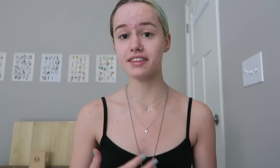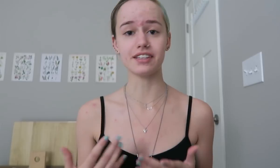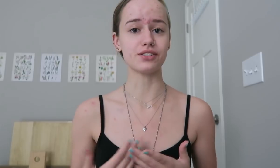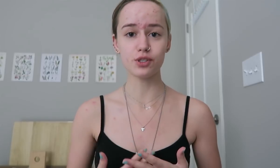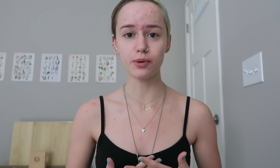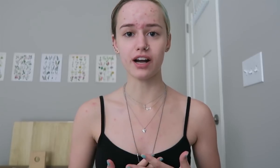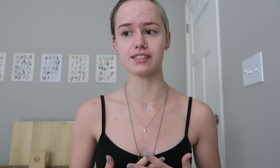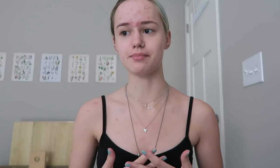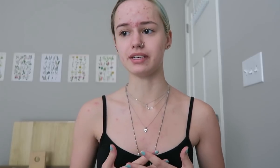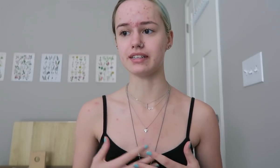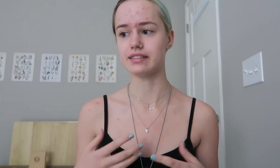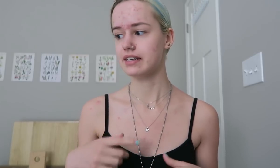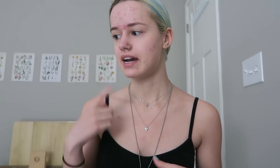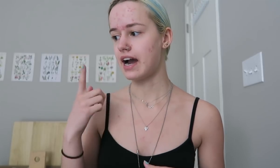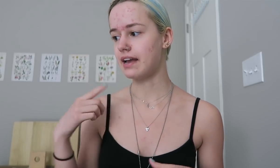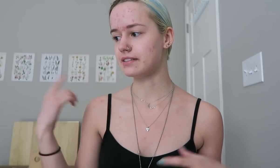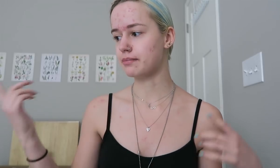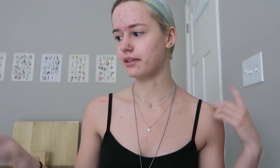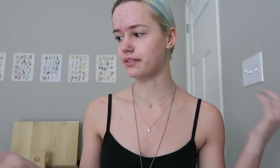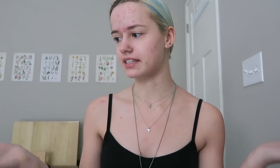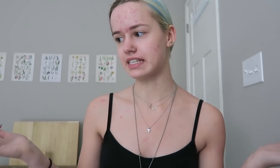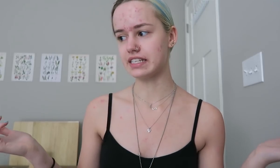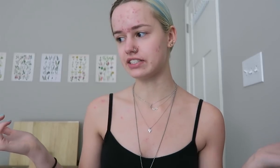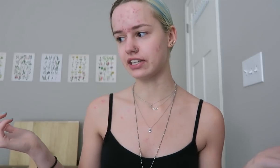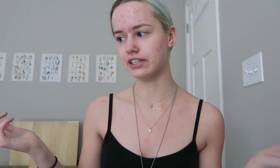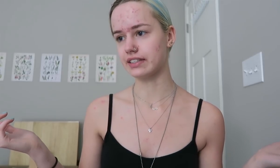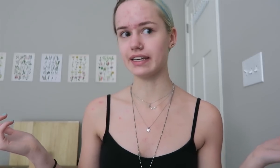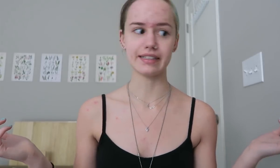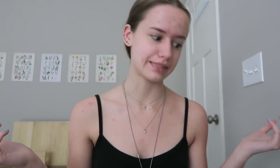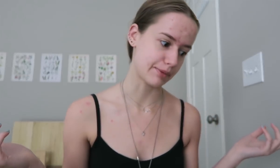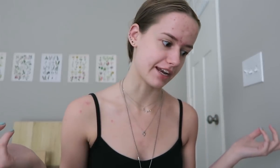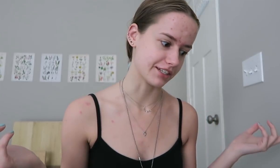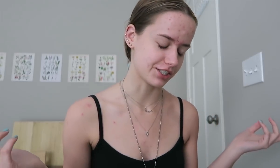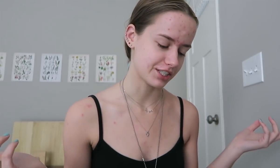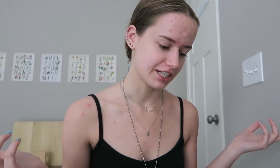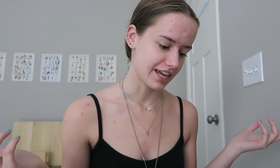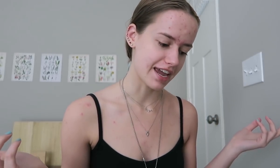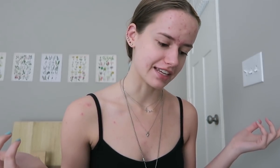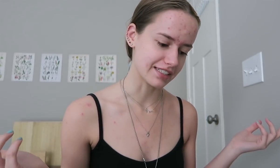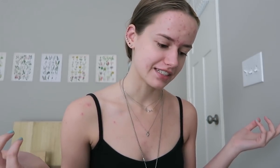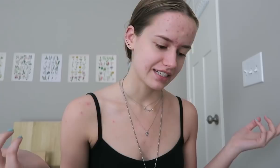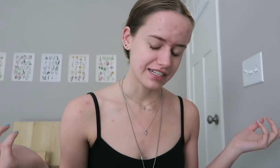Which I think is super awesome because I have some other things I need it learn like Spanish and